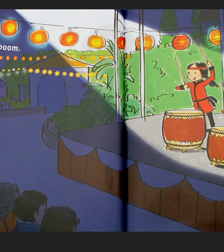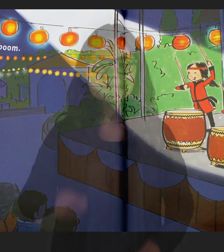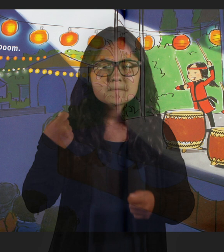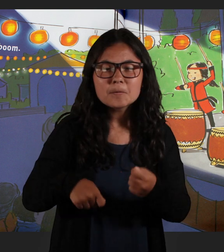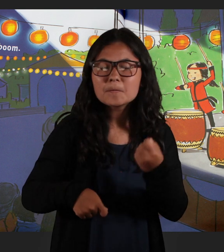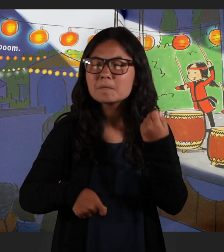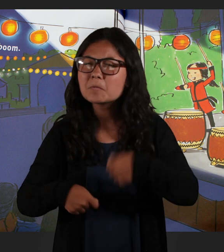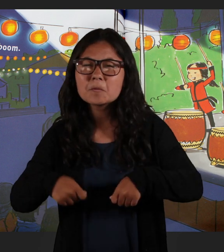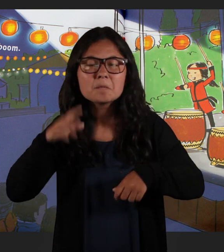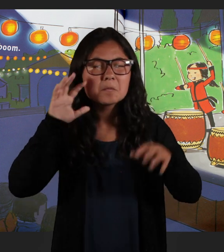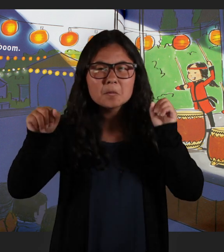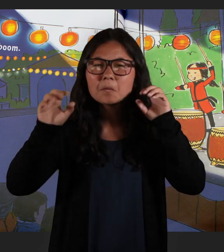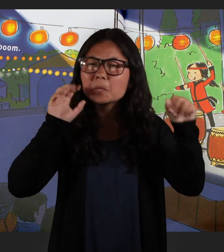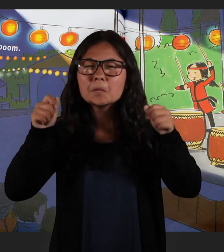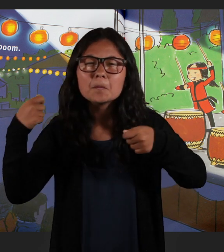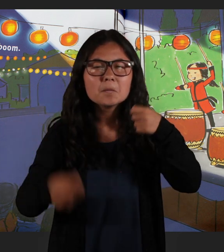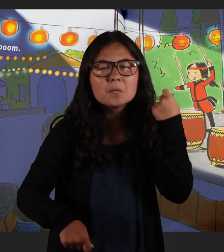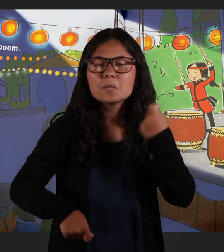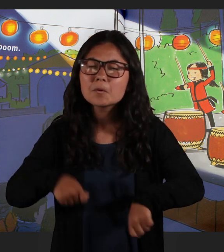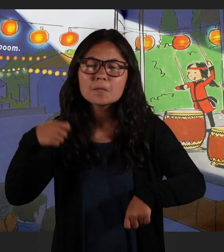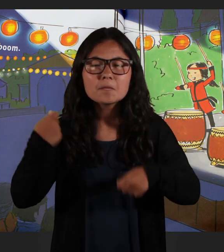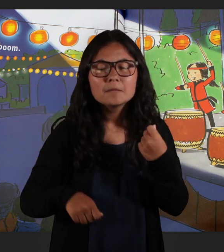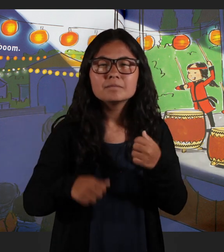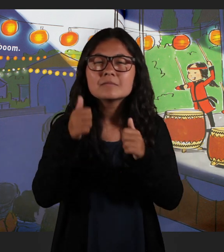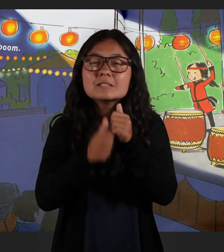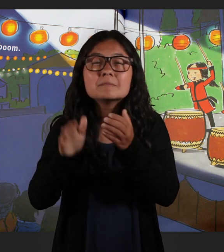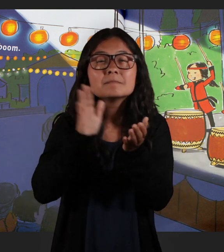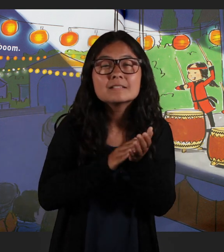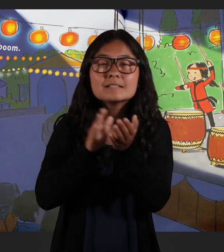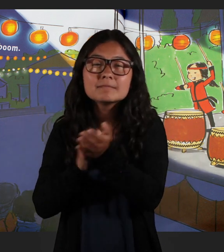BOOM! Boom-boom. BOOM! Boom-boom. BOOM! Boom-boom.